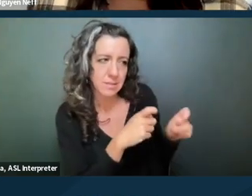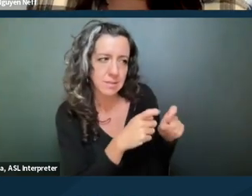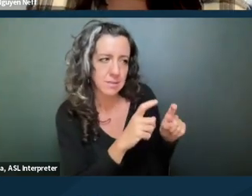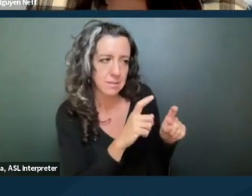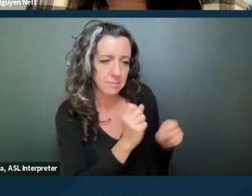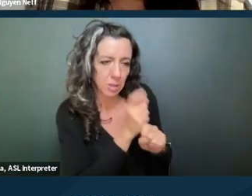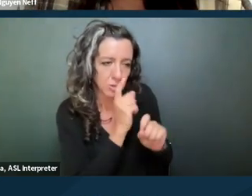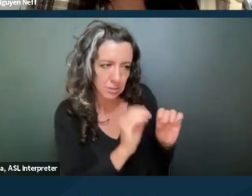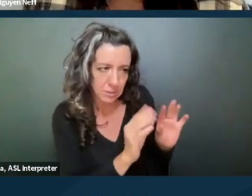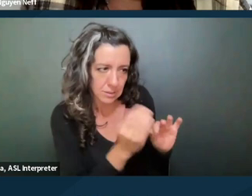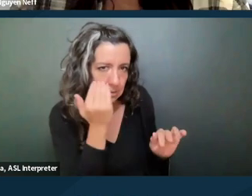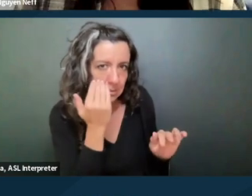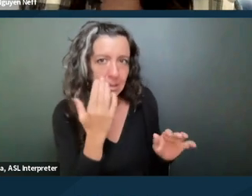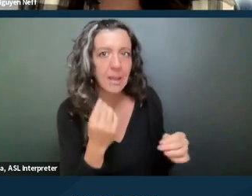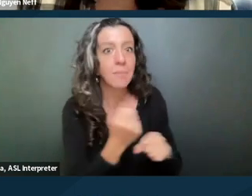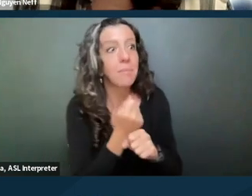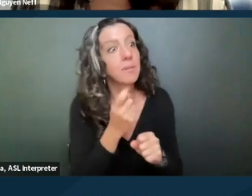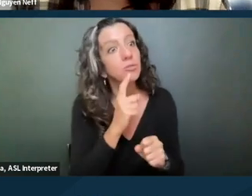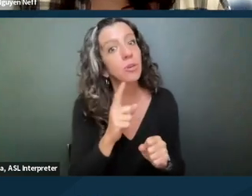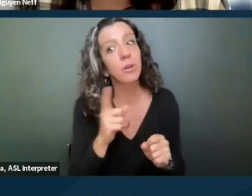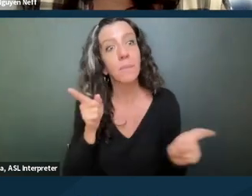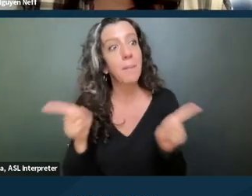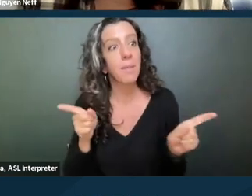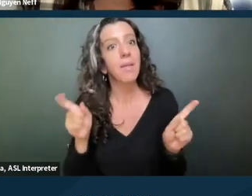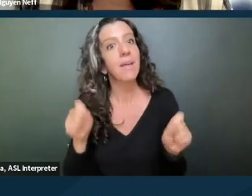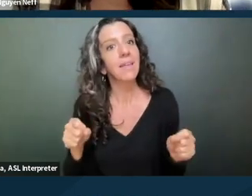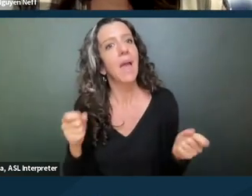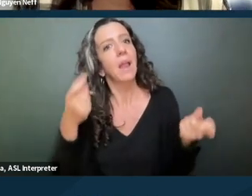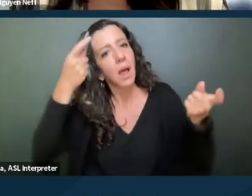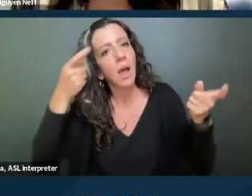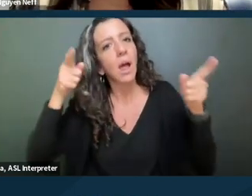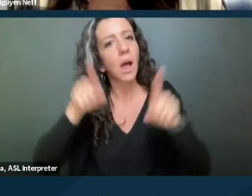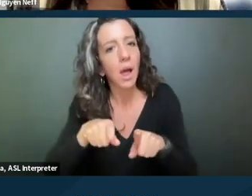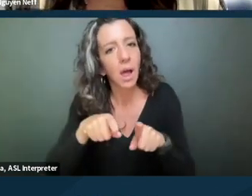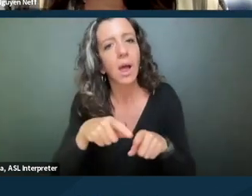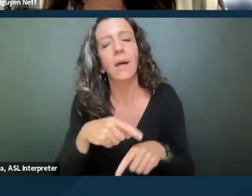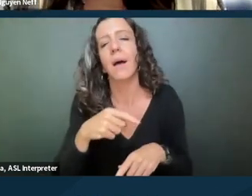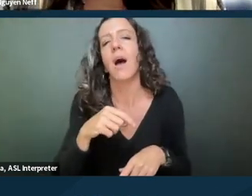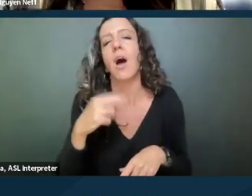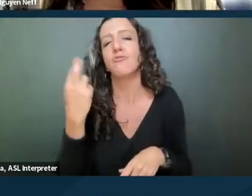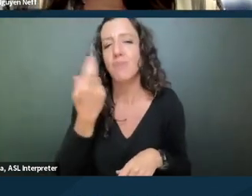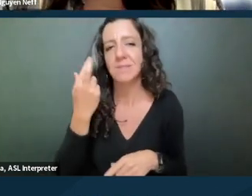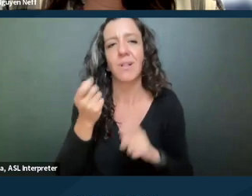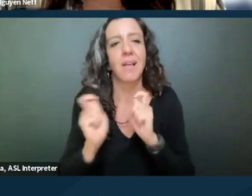if the parties can come to a reasonable accommodation to find alternative accommodations.